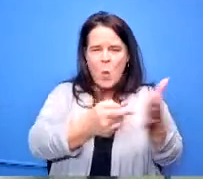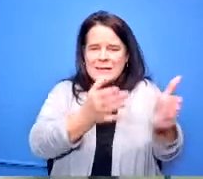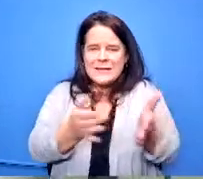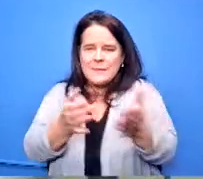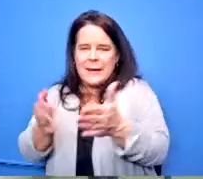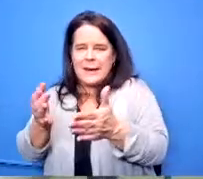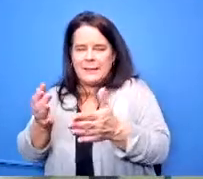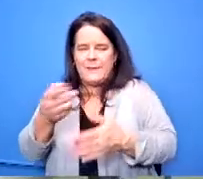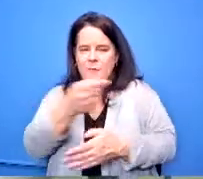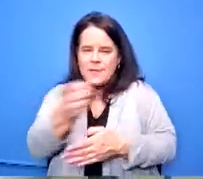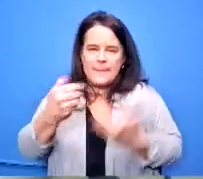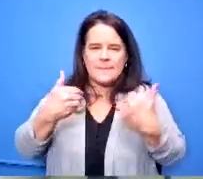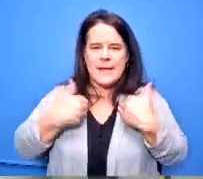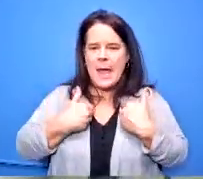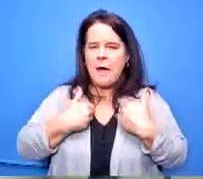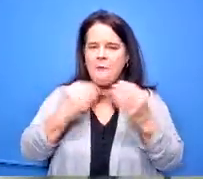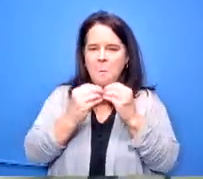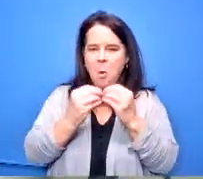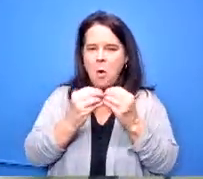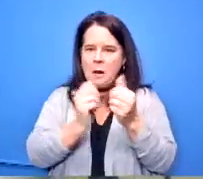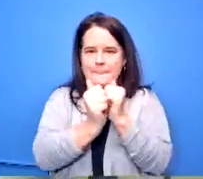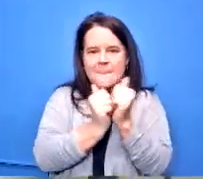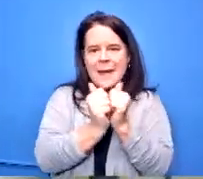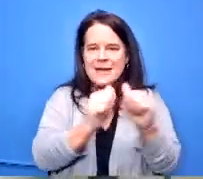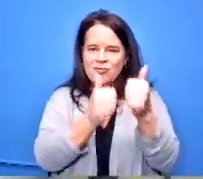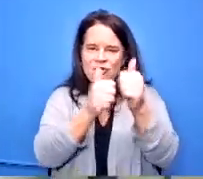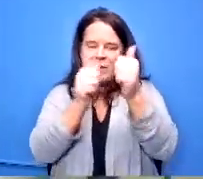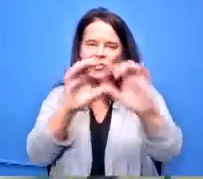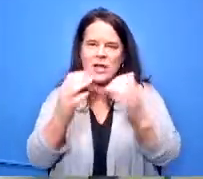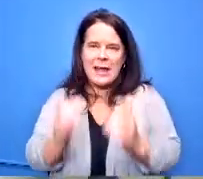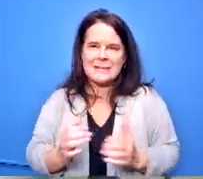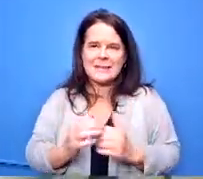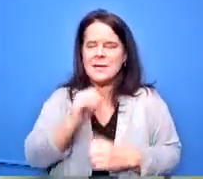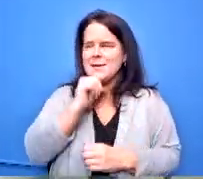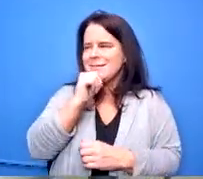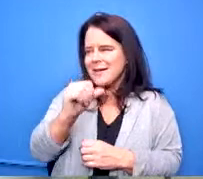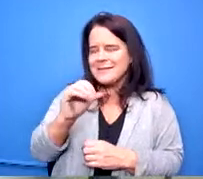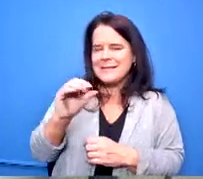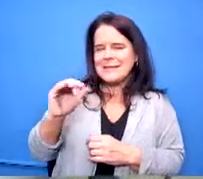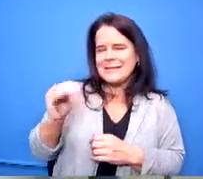are setting them up beyond high school because it just it doesn't seem like that's here in those